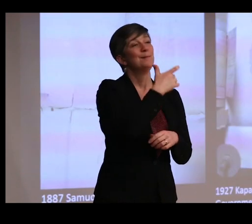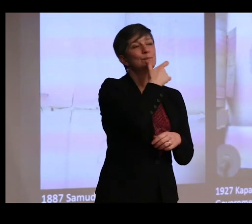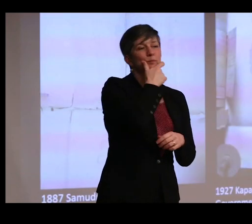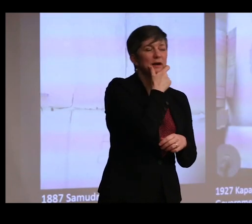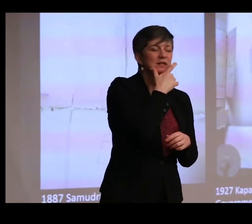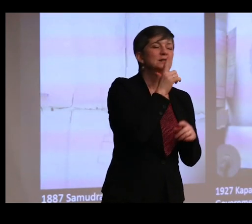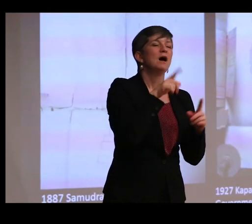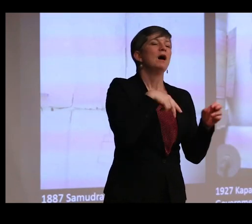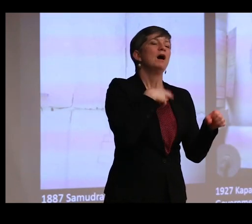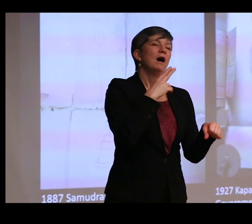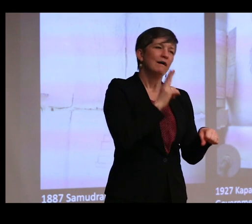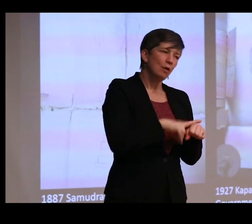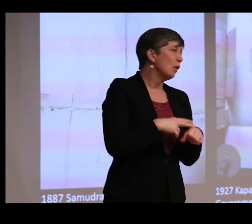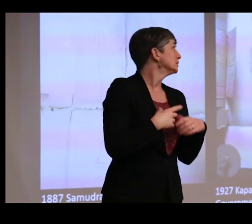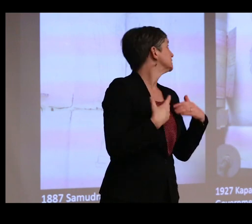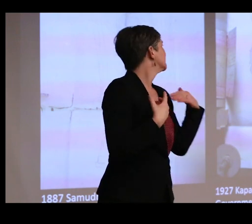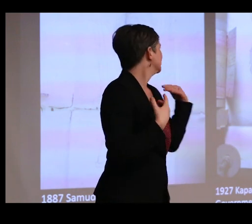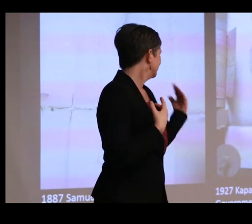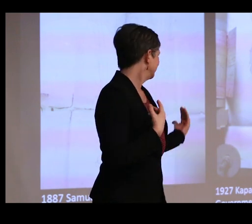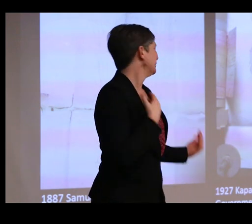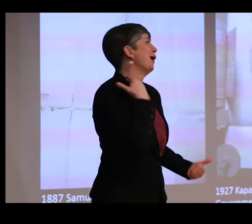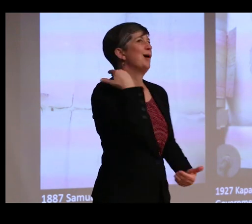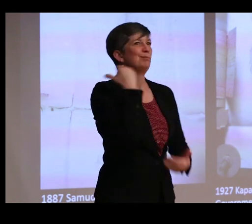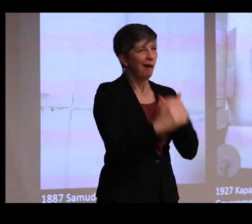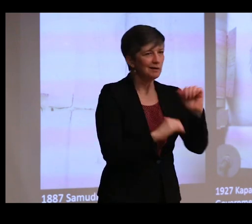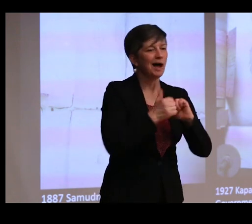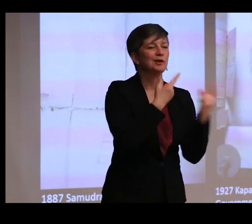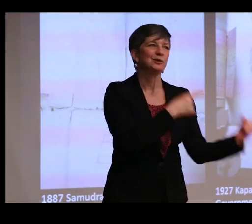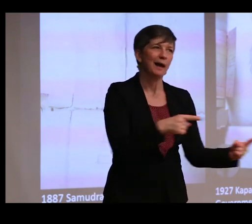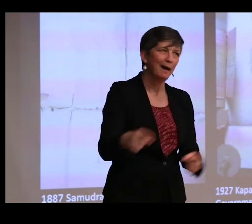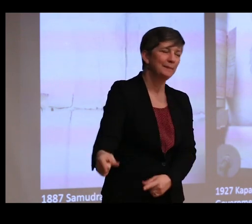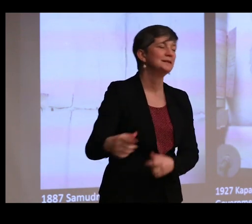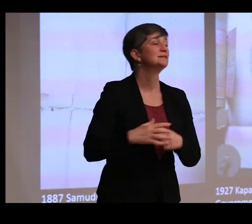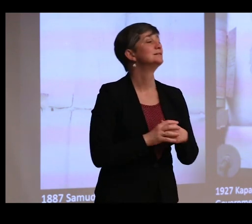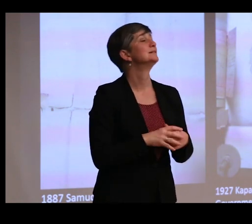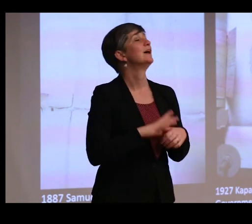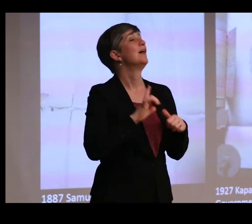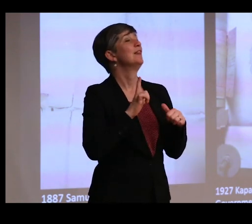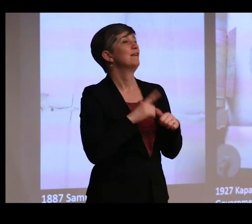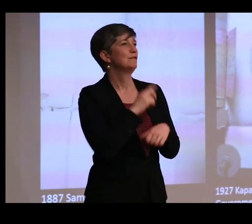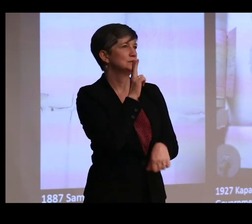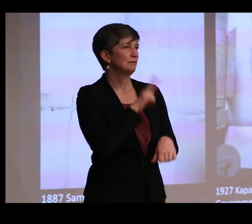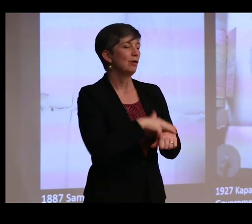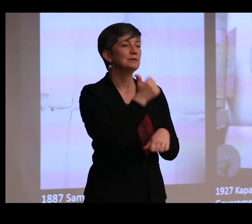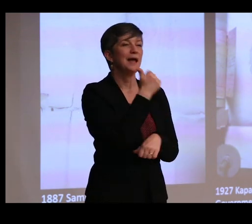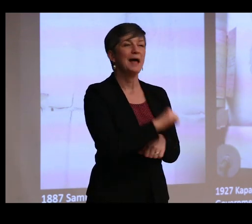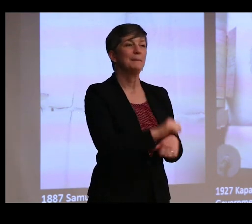a bureaucratic process by which all of this should happen. The first, of course, was that any images that emerged out